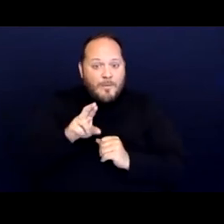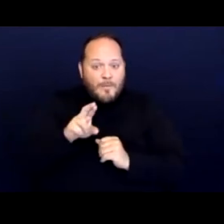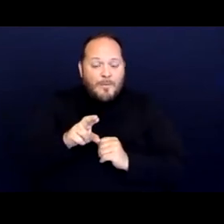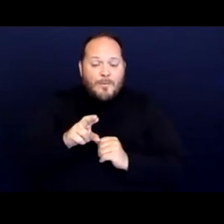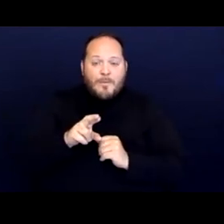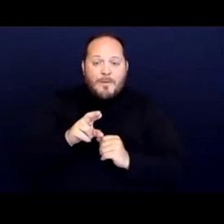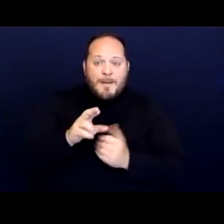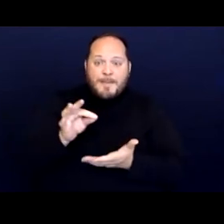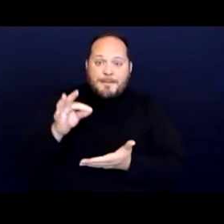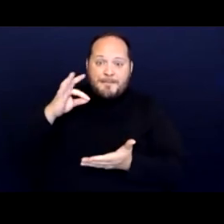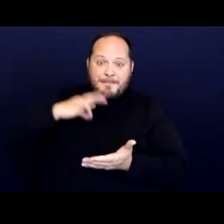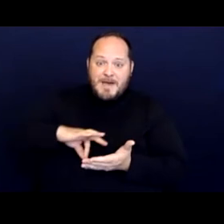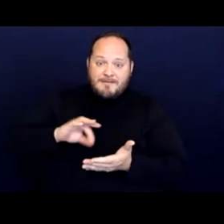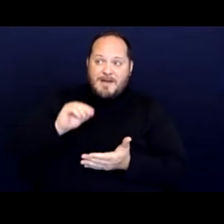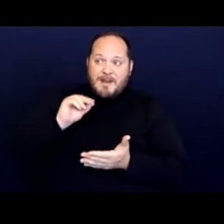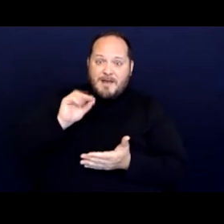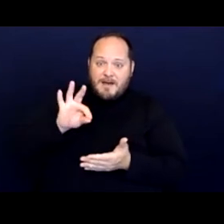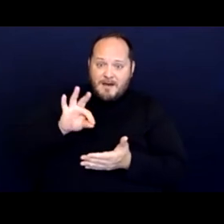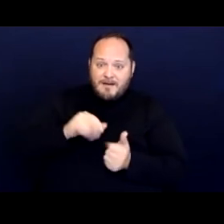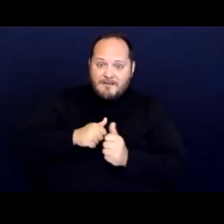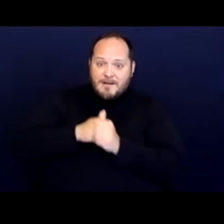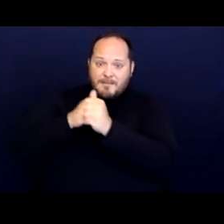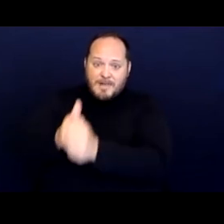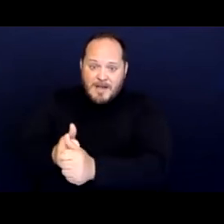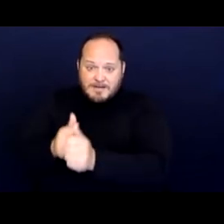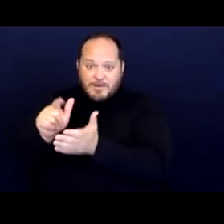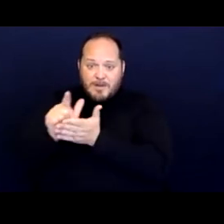of compliance with the law is not available